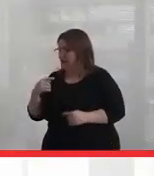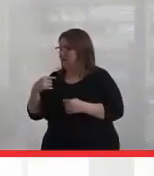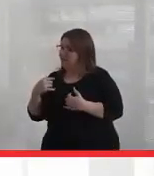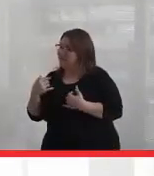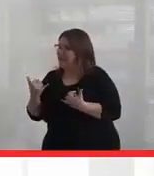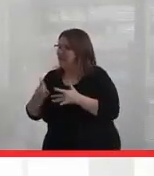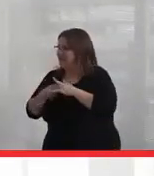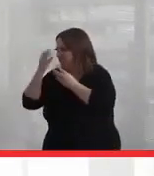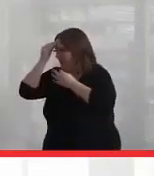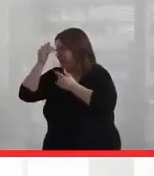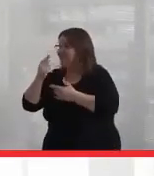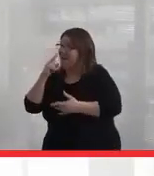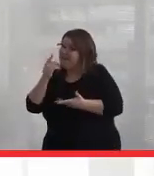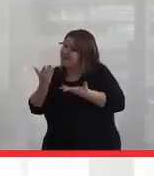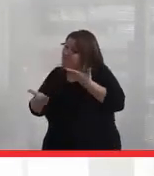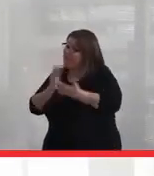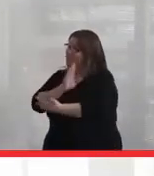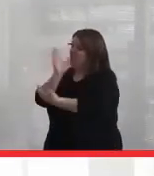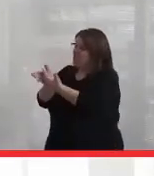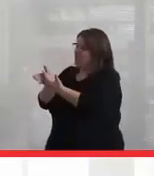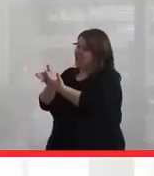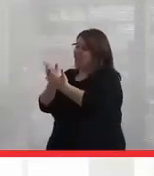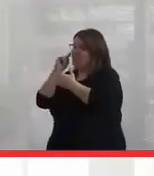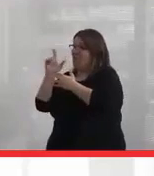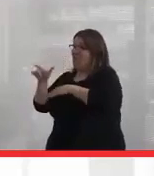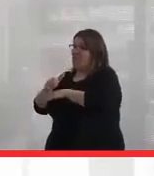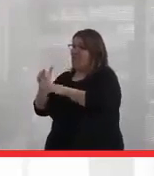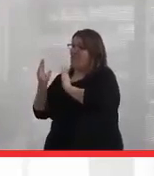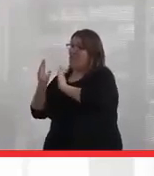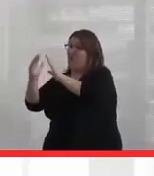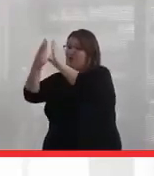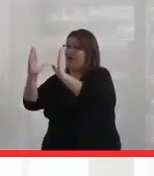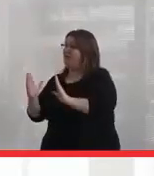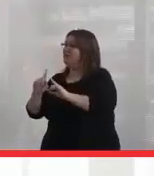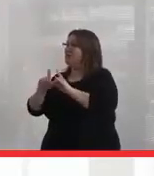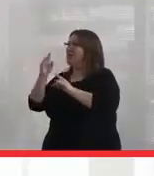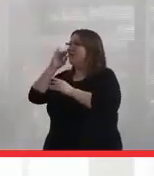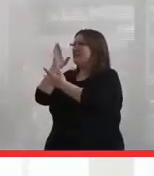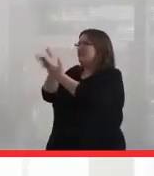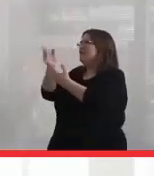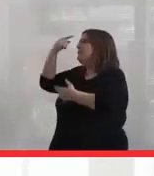I think it possibly is an intervention in the longhouse, but I think about, an intervention for what?